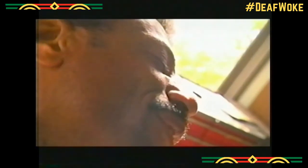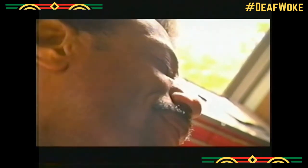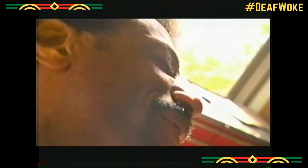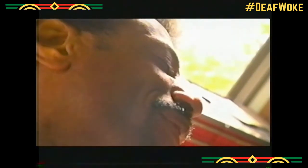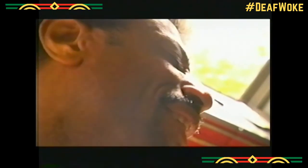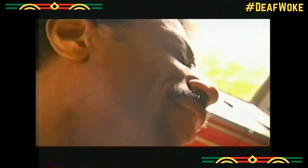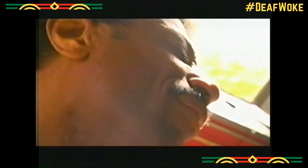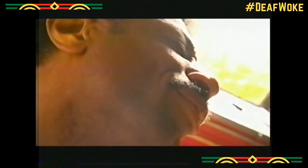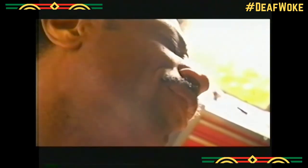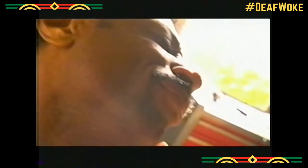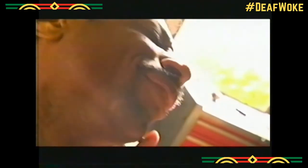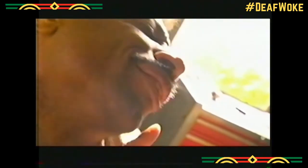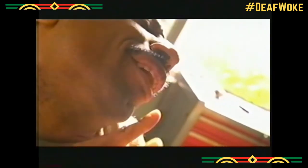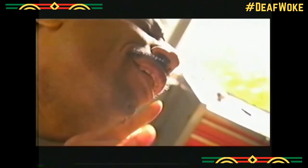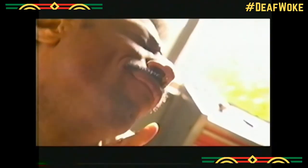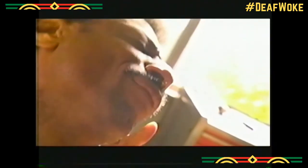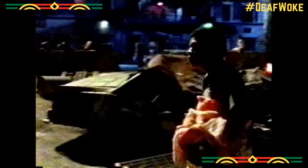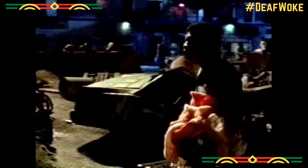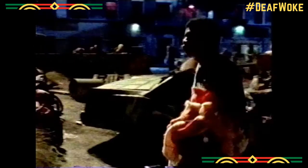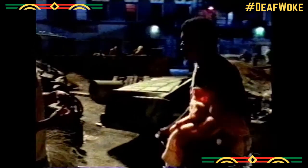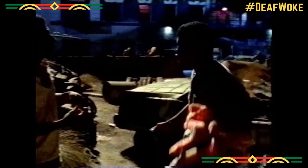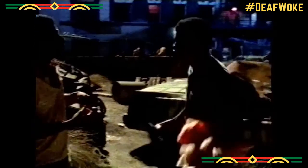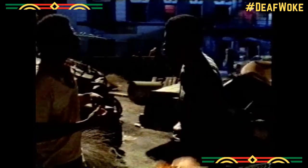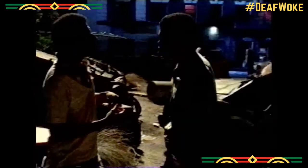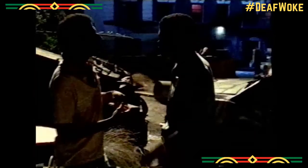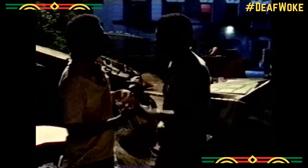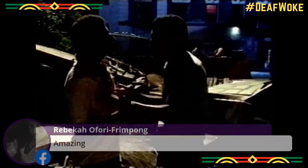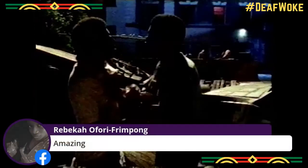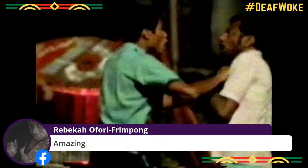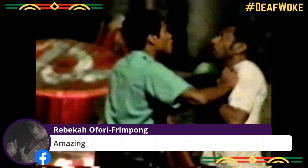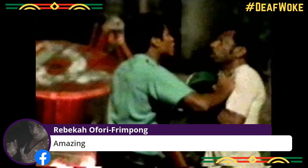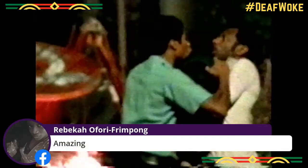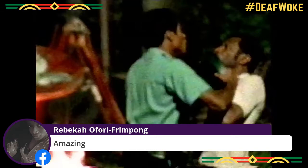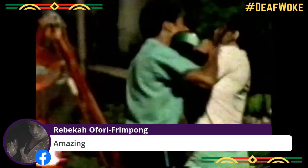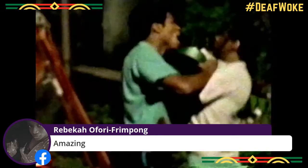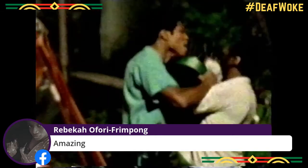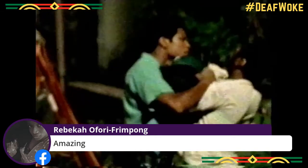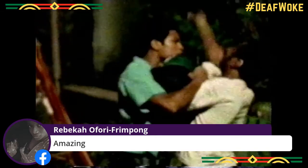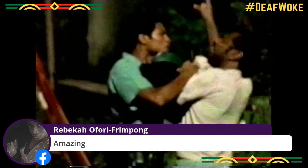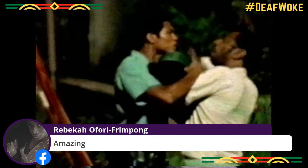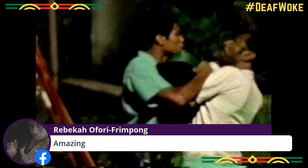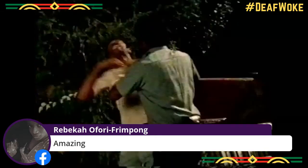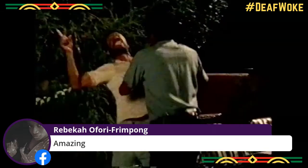(man murmuring) What about Ronny, you see him? Where woman's all out.